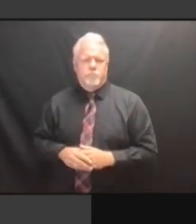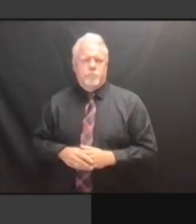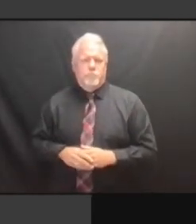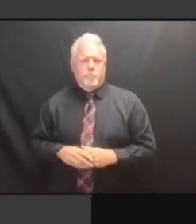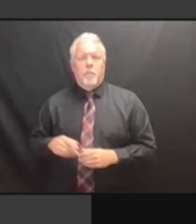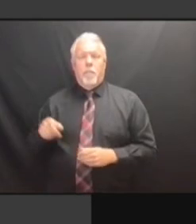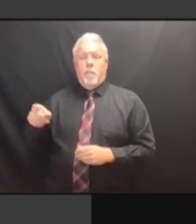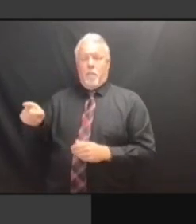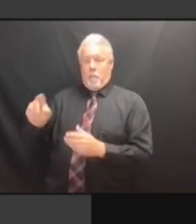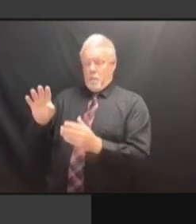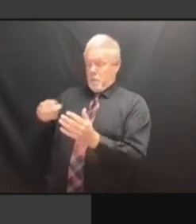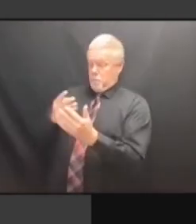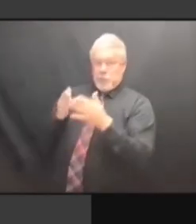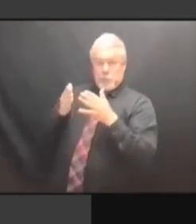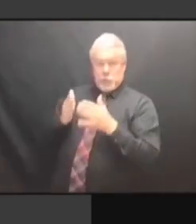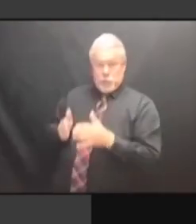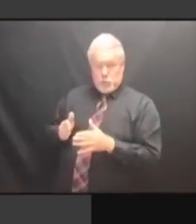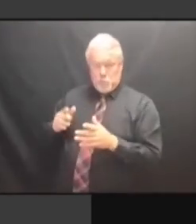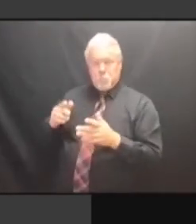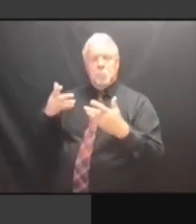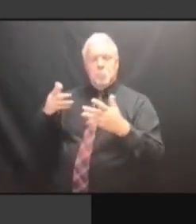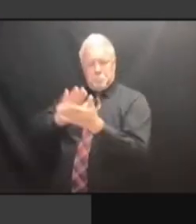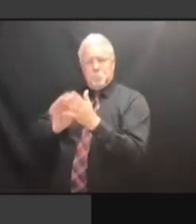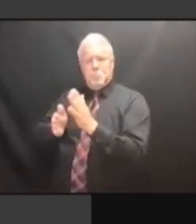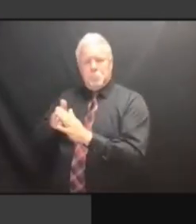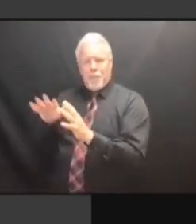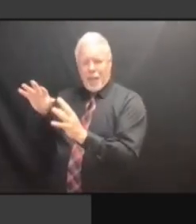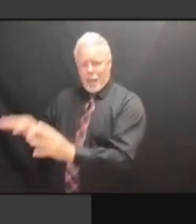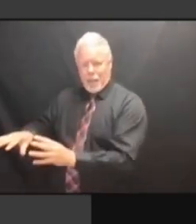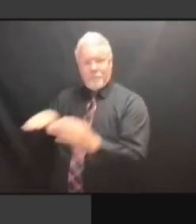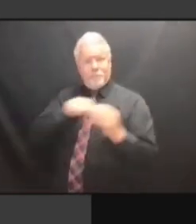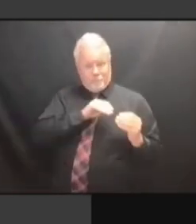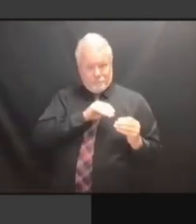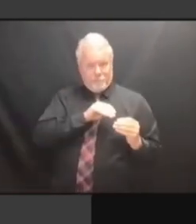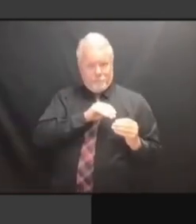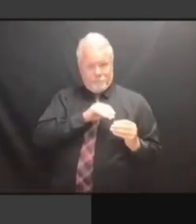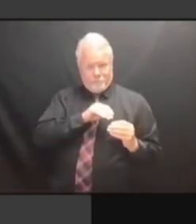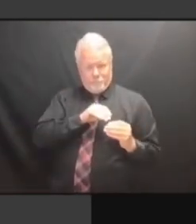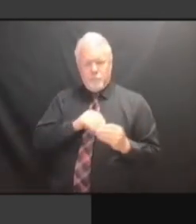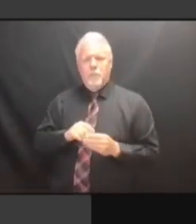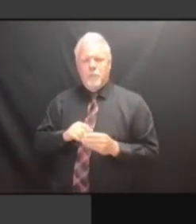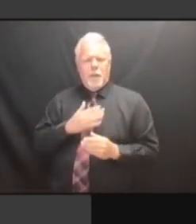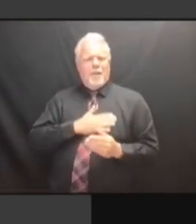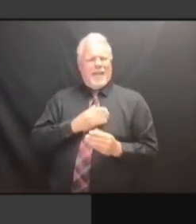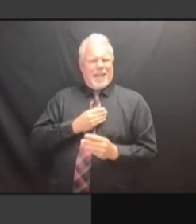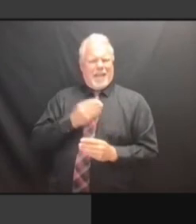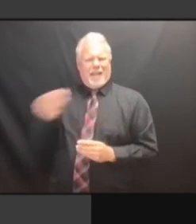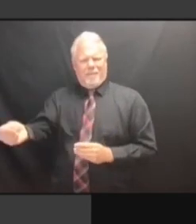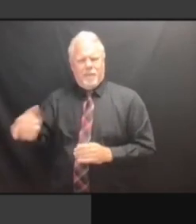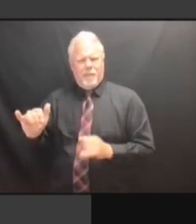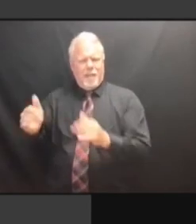THEM THE FORM. >> BUT THEM THE FORM. >> BUT I THEM THE FORM. >> BUT I MEAN, THEM THE FORM. >> BUT I MEAN, THE THEM THE FORM. >> BUT I MEAN, THE PERSON, THEM THE FORM. >> BUT I MEAN, THE PERSON, THE BUT I MEAN, THE PERSON, THE BUT I MEAN, THE PERSON, THE INDIVIDUAL, BUT I MEAN, THE PERSON, THE INDIVIDUAL, HAS BUT I MEAN, THE PERSON, THE INDIVIDUAL, HAS TO BUT I MEAN, THE PERSON, THE INDIVIDUAL, HAS TO TAKE BUT I MEAN, THE PERSON, THE INDIVIDUAL, HAS TO TAKE THAT INDIVIDUAL, HAS TO TAKE THAT INDIVIDUAL, HAS TO TAKE THAT FORM. FORM. FORM. >> FORM. >> RIGHT. RIGHT. RIGHT. IT RIGHT. IT HAS RIGHT. IT HAS TO RIGHT. IT HAS TO BE RIGHT. IT HAS TO BE AN RIGHT. IT HAS TO BE AN AFFIRMATIVE IT HAS TO BE AN AFFIRMATIVE IT HAS TO BE AN AFFIRMATIVE REGISTRATION. REGISTRATION. REGISTRATION. >>